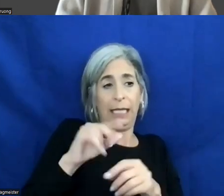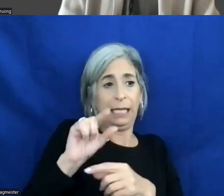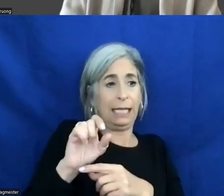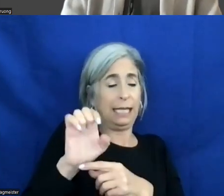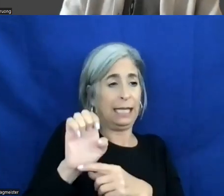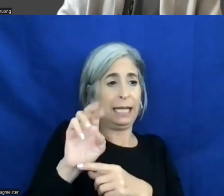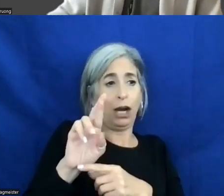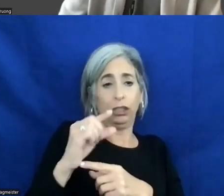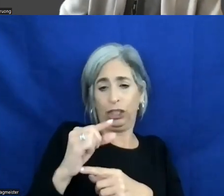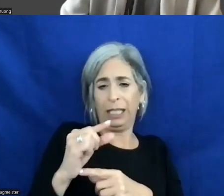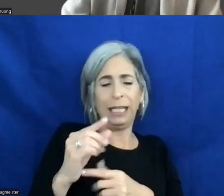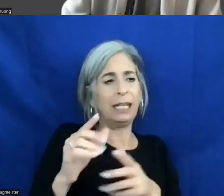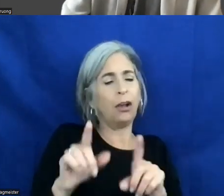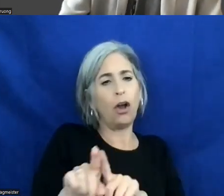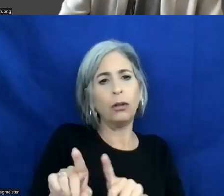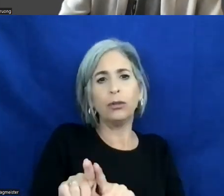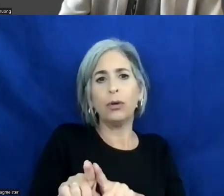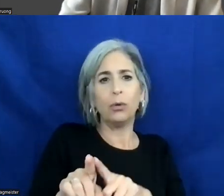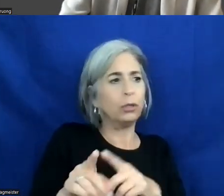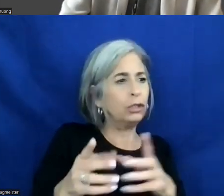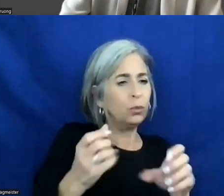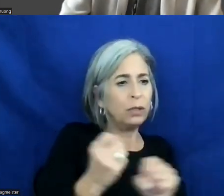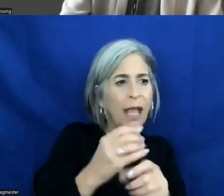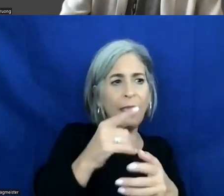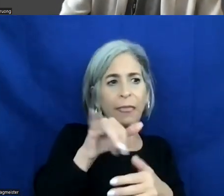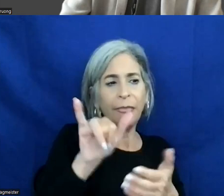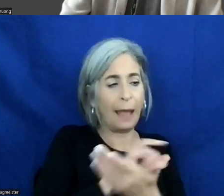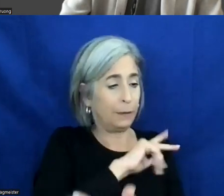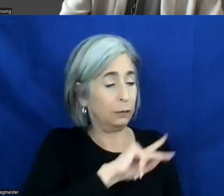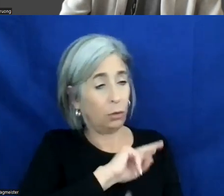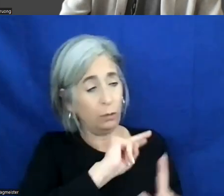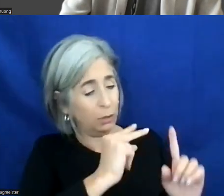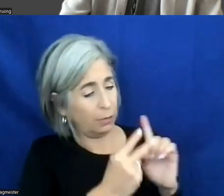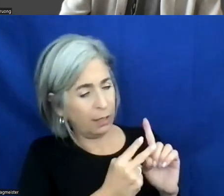as resource externally to get that external perspective of what is the diverse set of